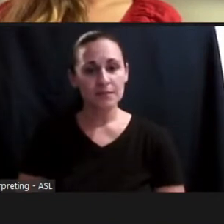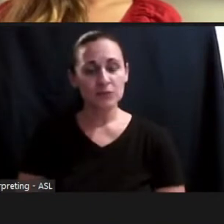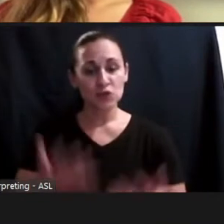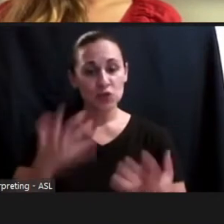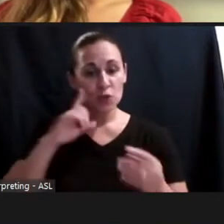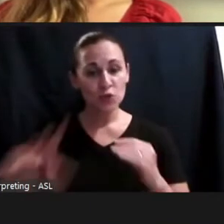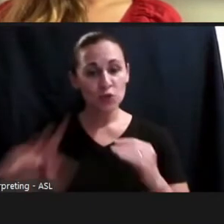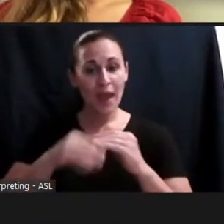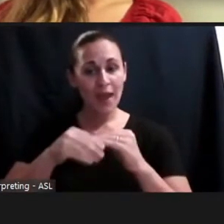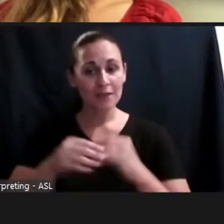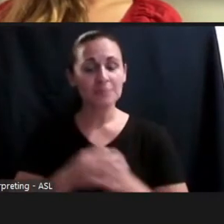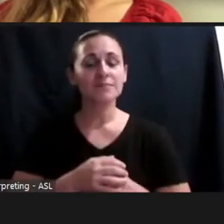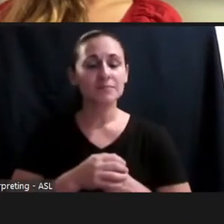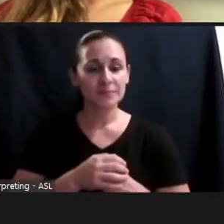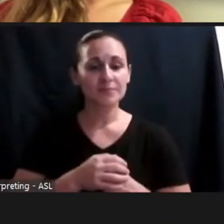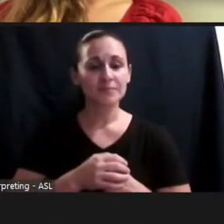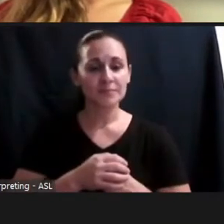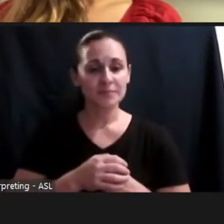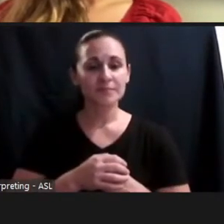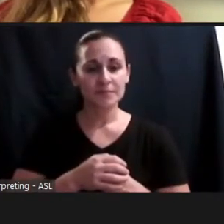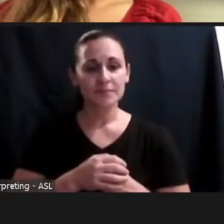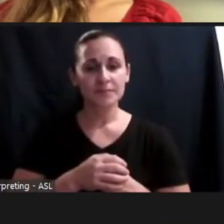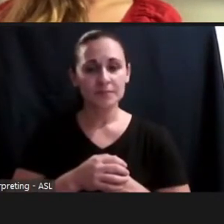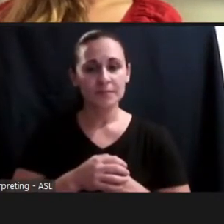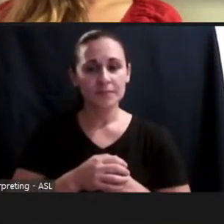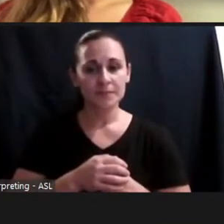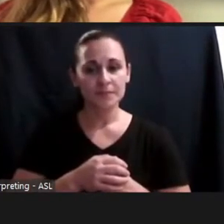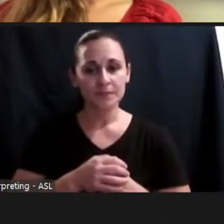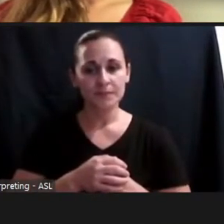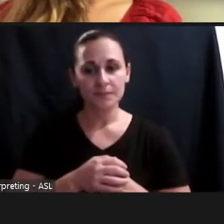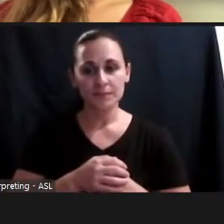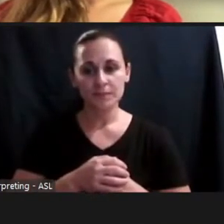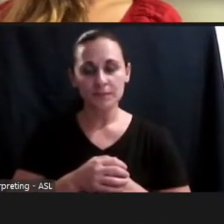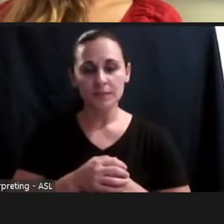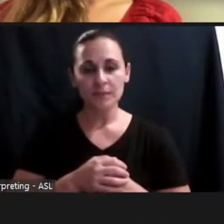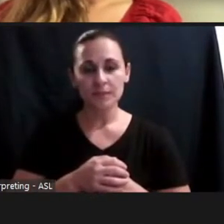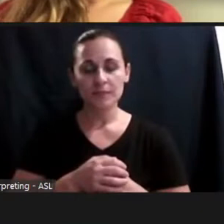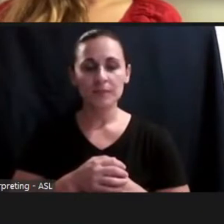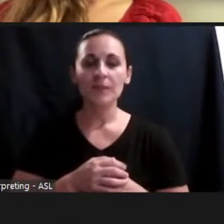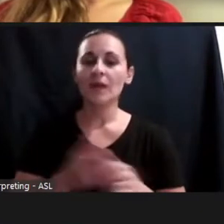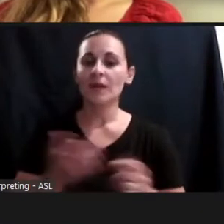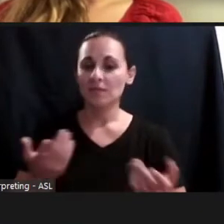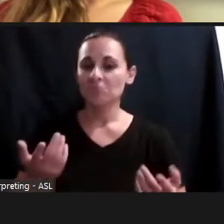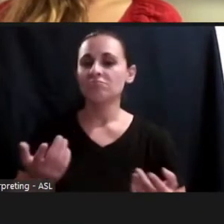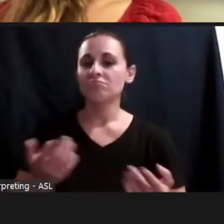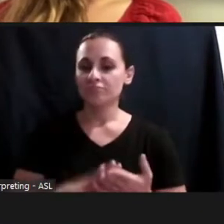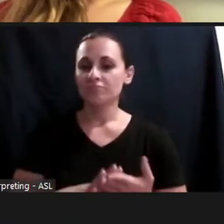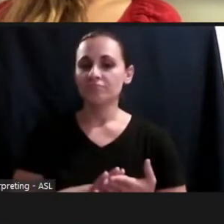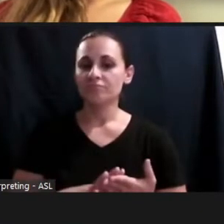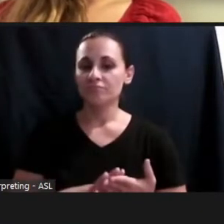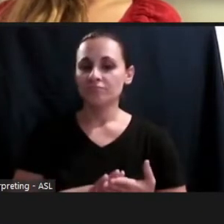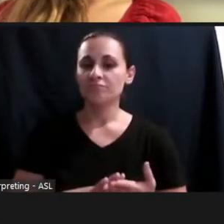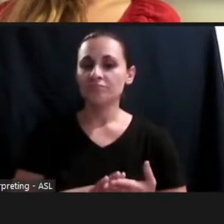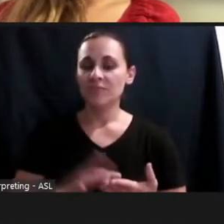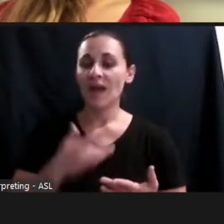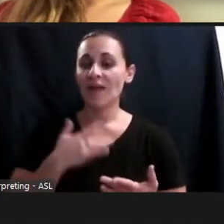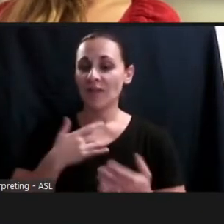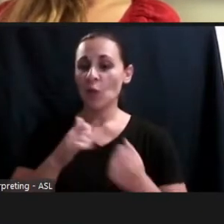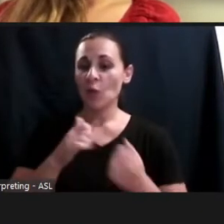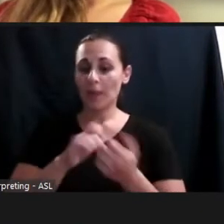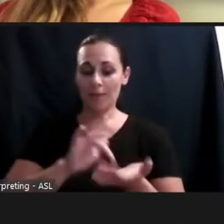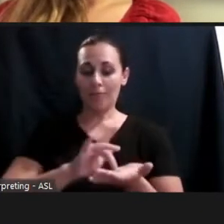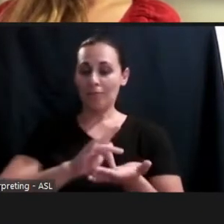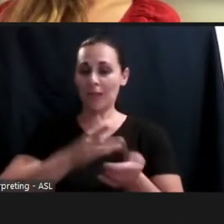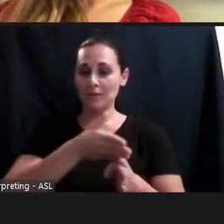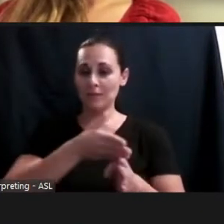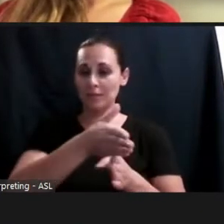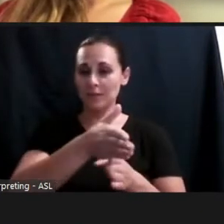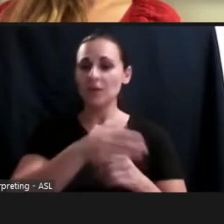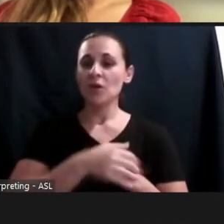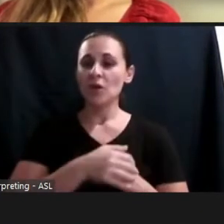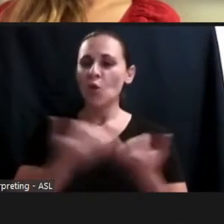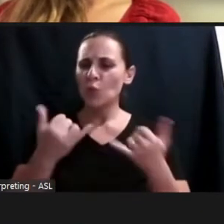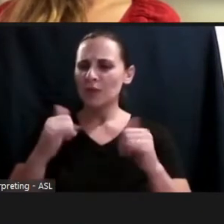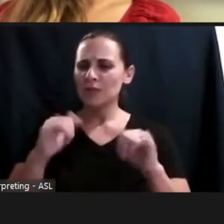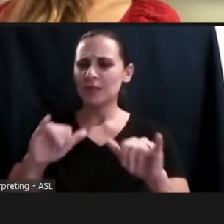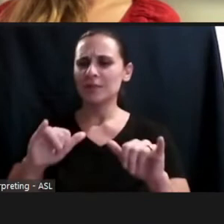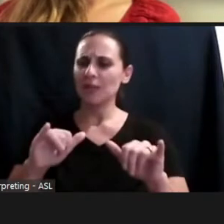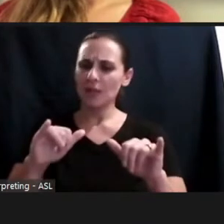I think we are very early in the phase of emerging out of